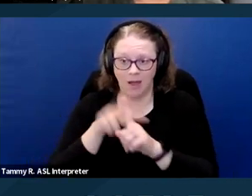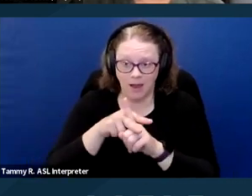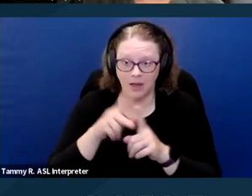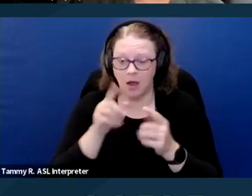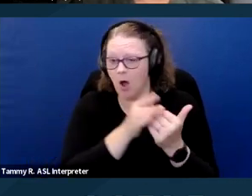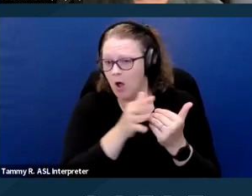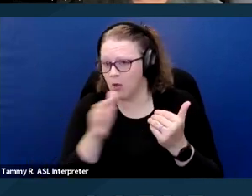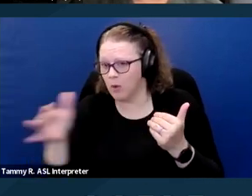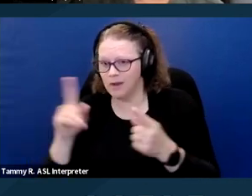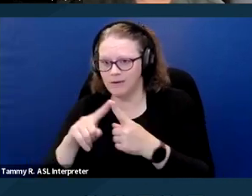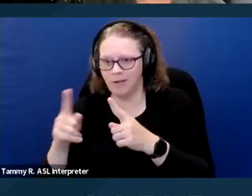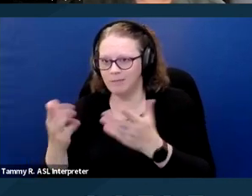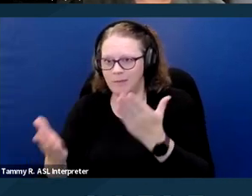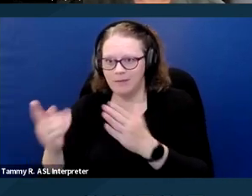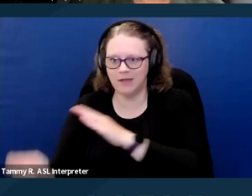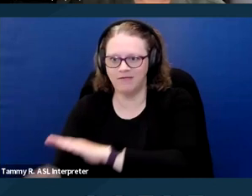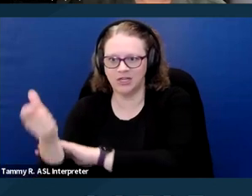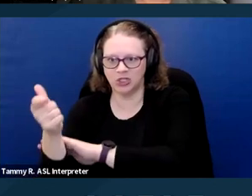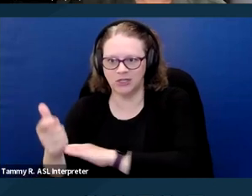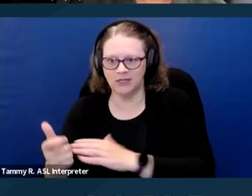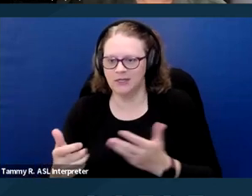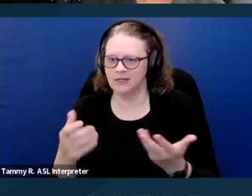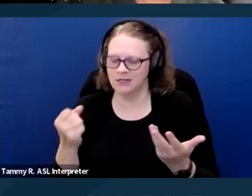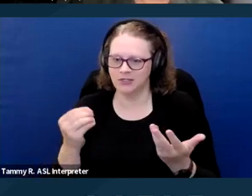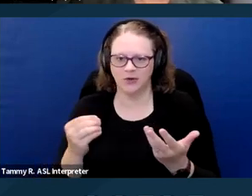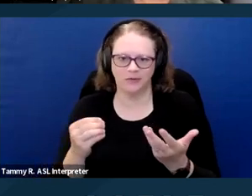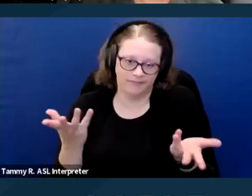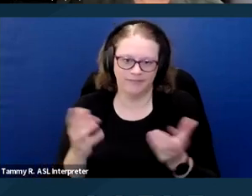So that's that. Next slide please.